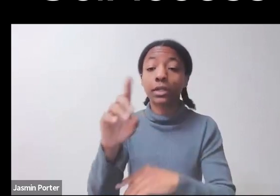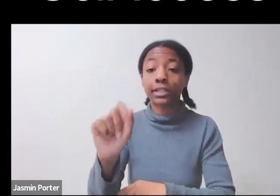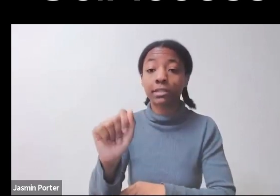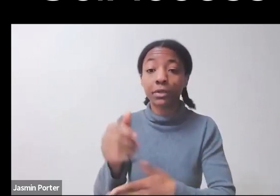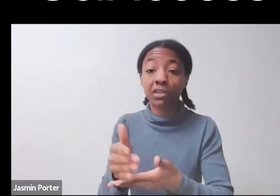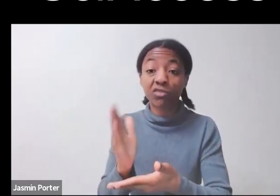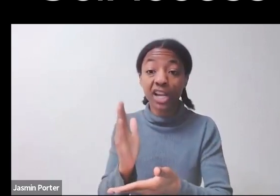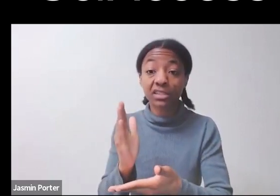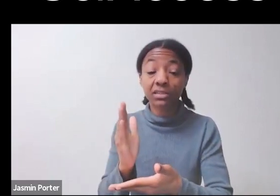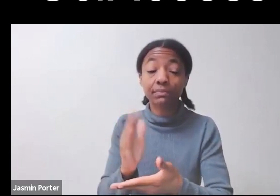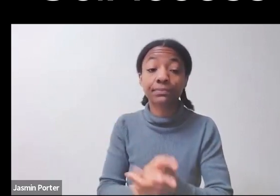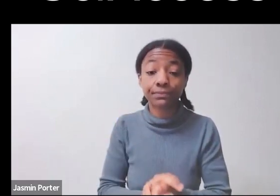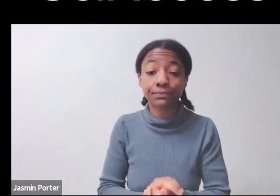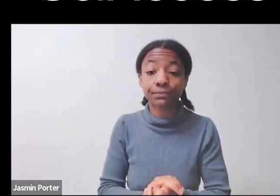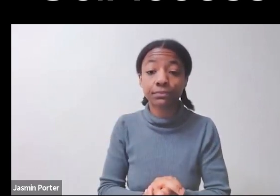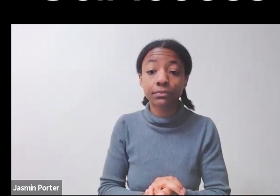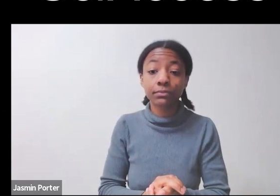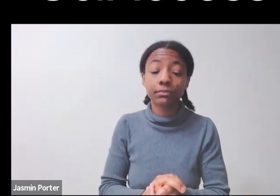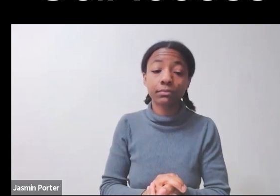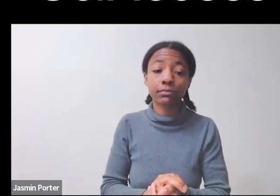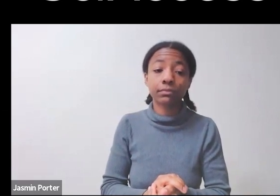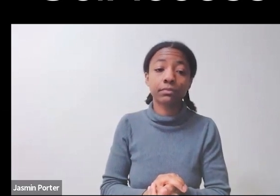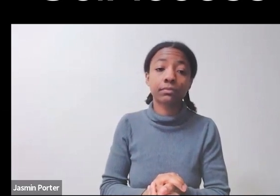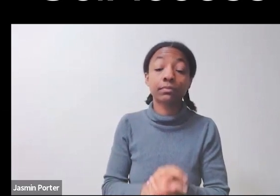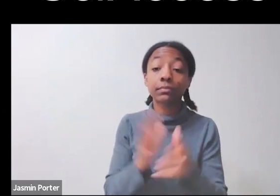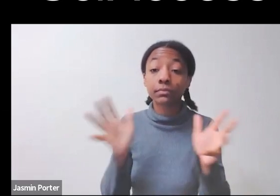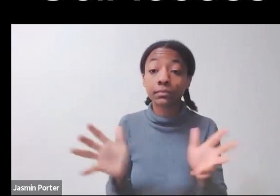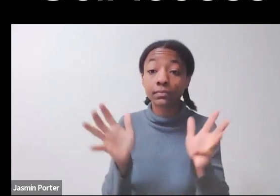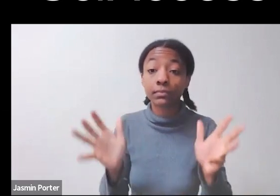encouraging people to focus on the individual as a person